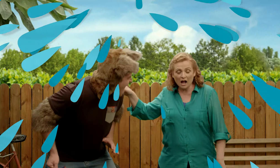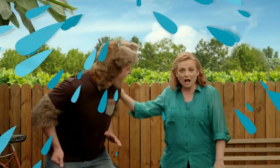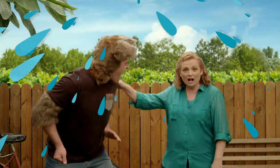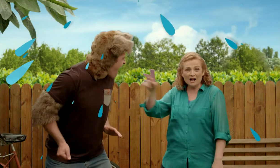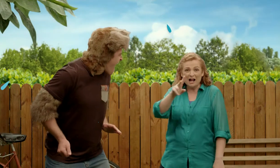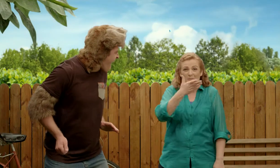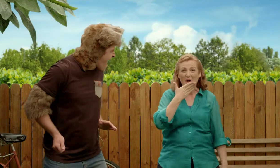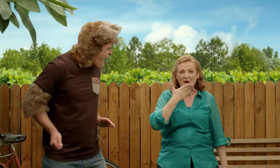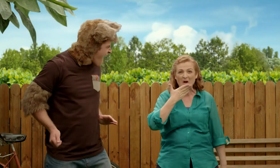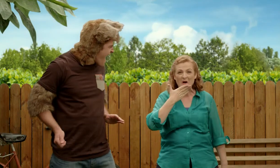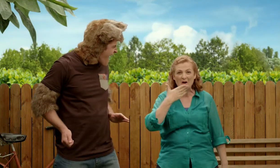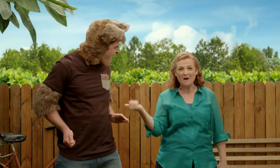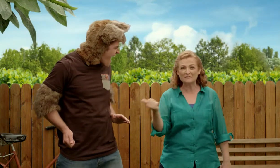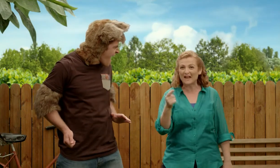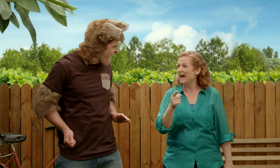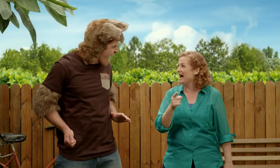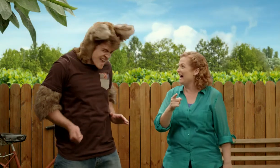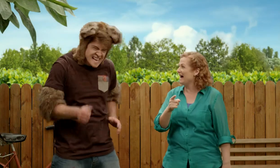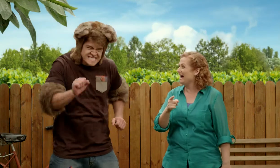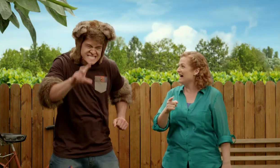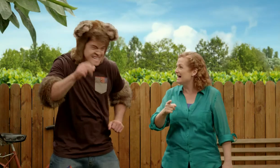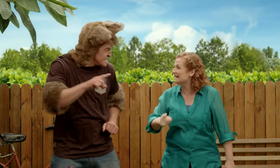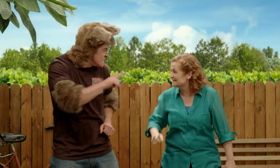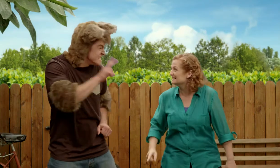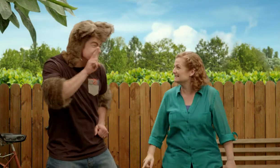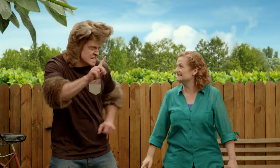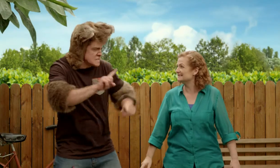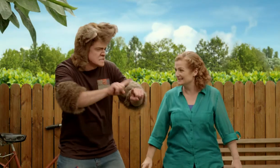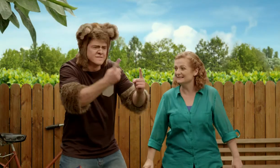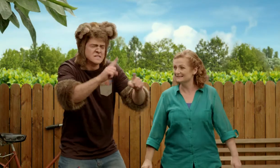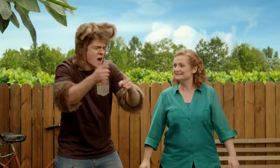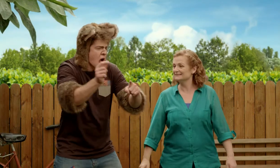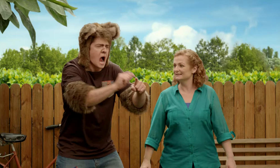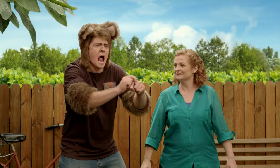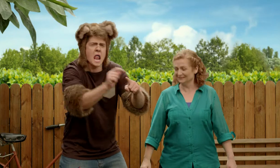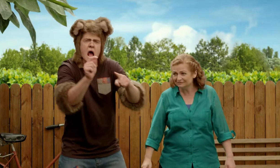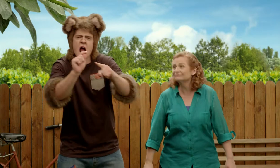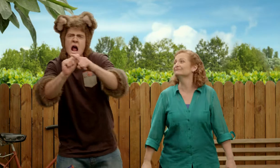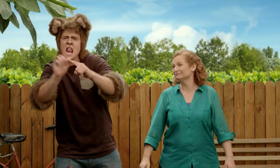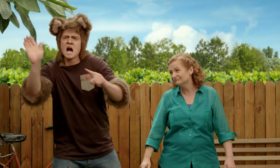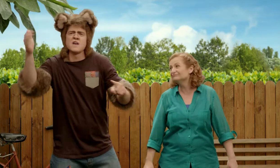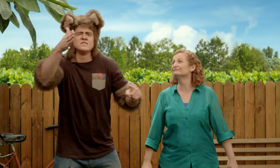Oh, Possum, didn’t that look wonderful? Oh, it did Sally, did you see all the different colours